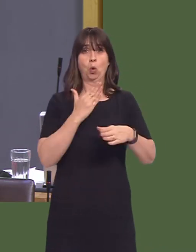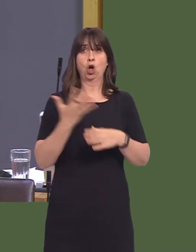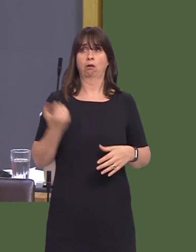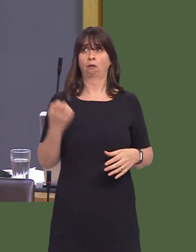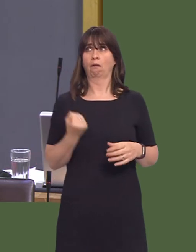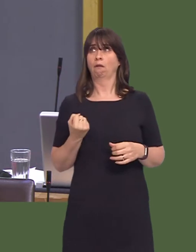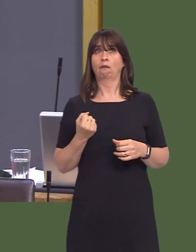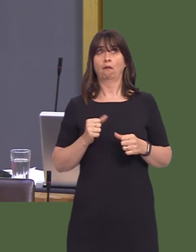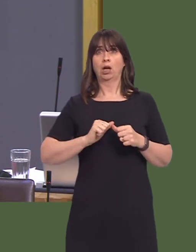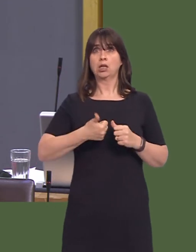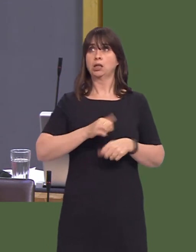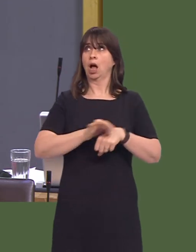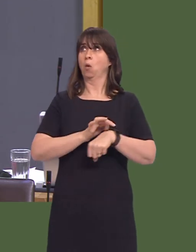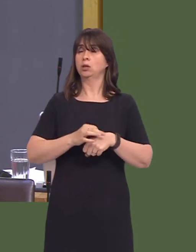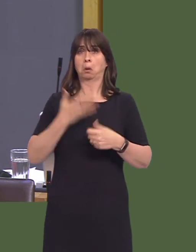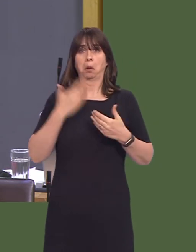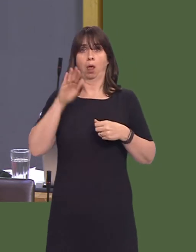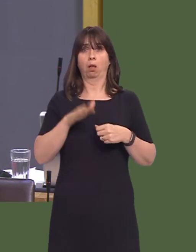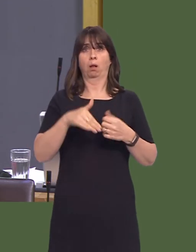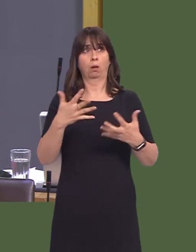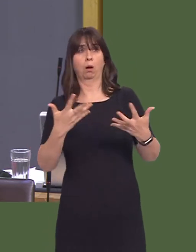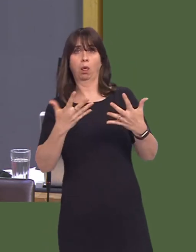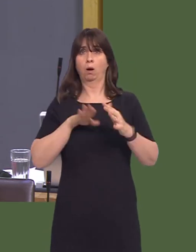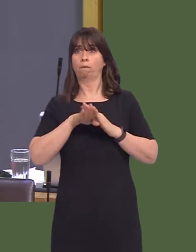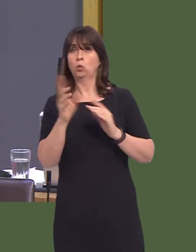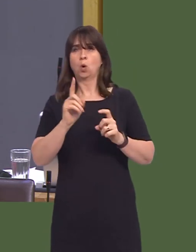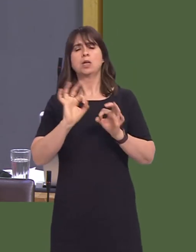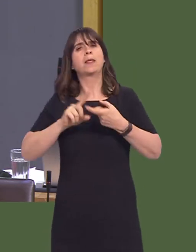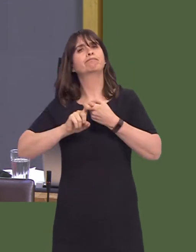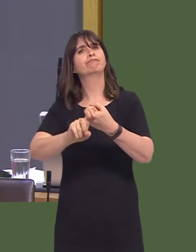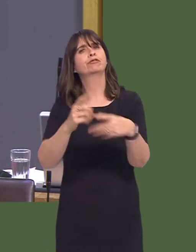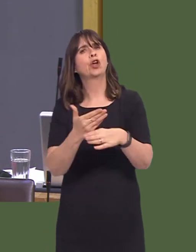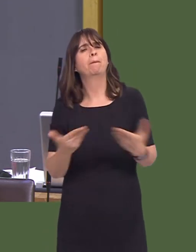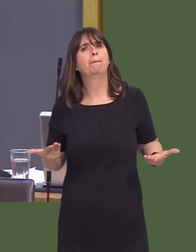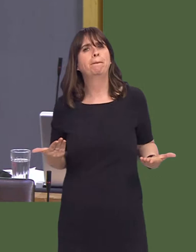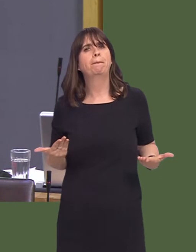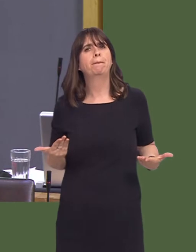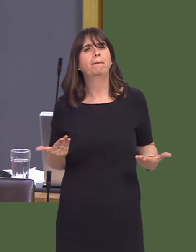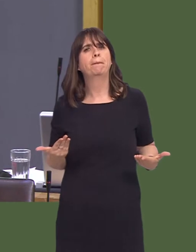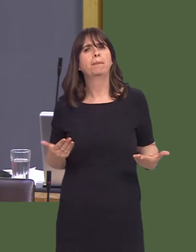zero-hours work than in any other country in the UK. Could the First Minister point